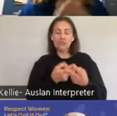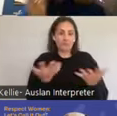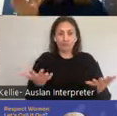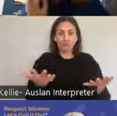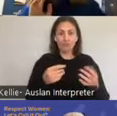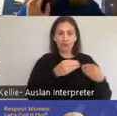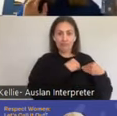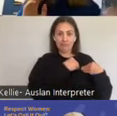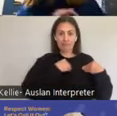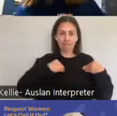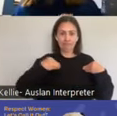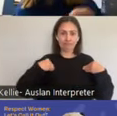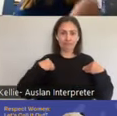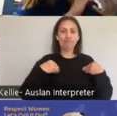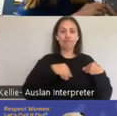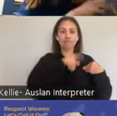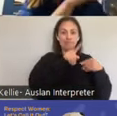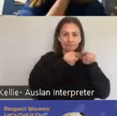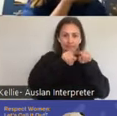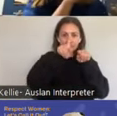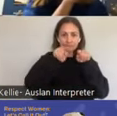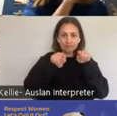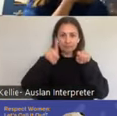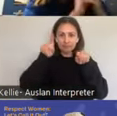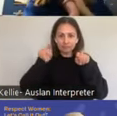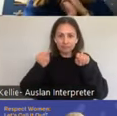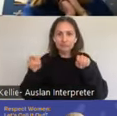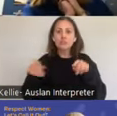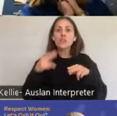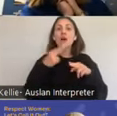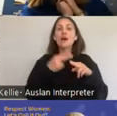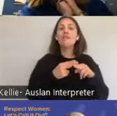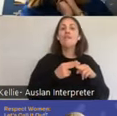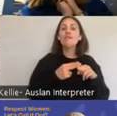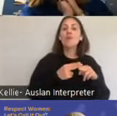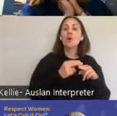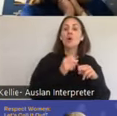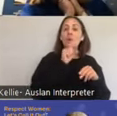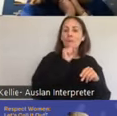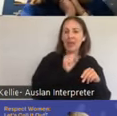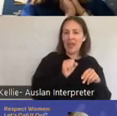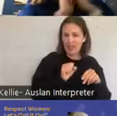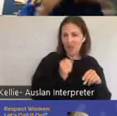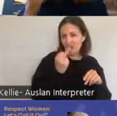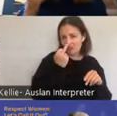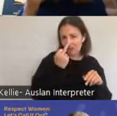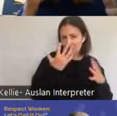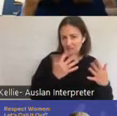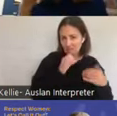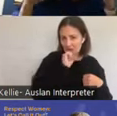for people with penises, they had this excitement period, so that is a period where their muscle